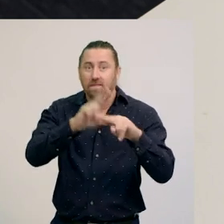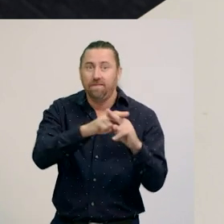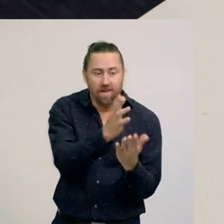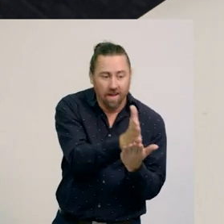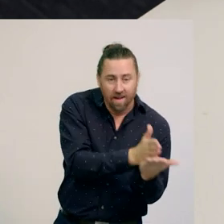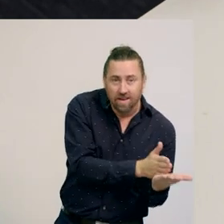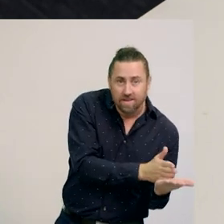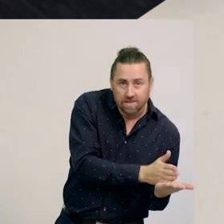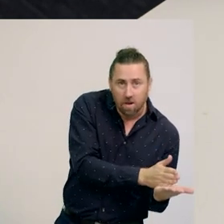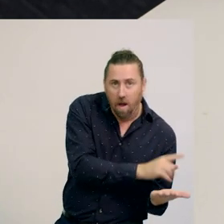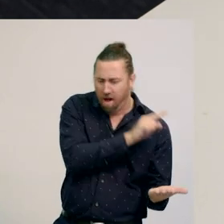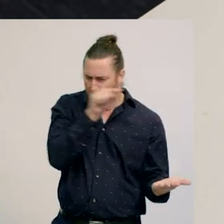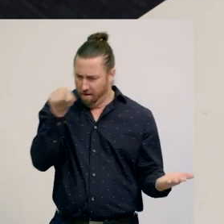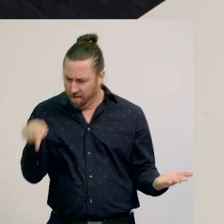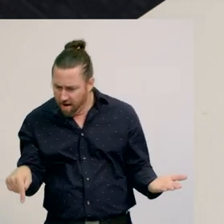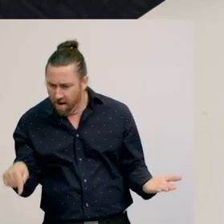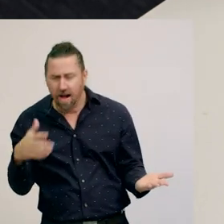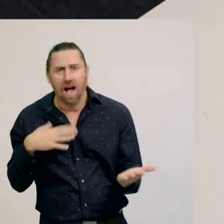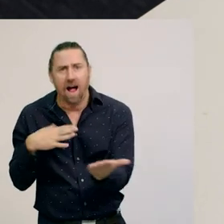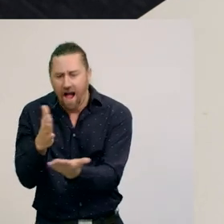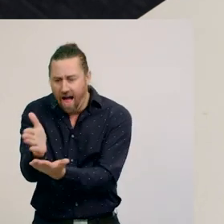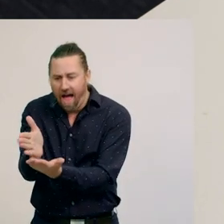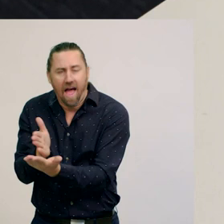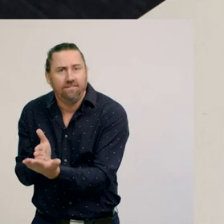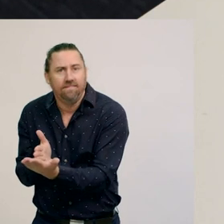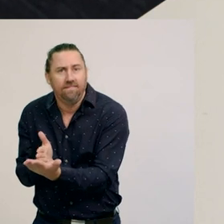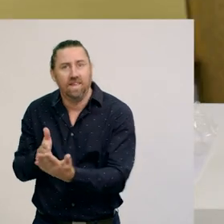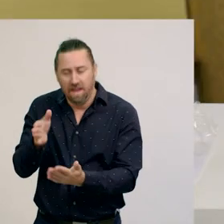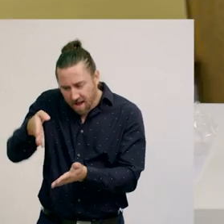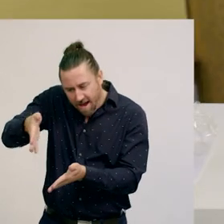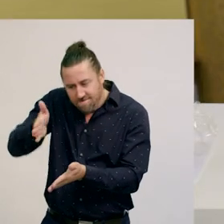but I need to cut the sandwich on this plate in half.